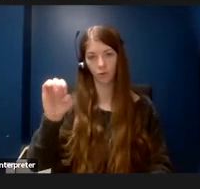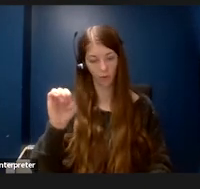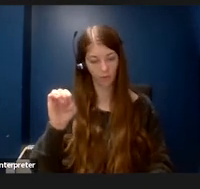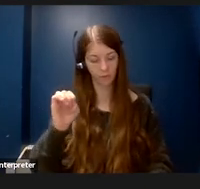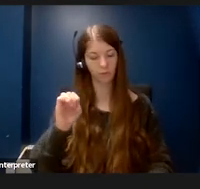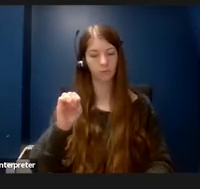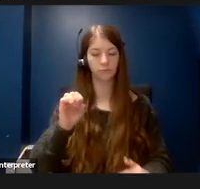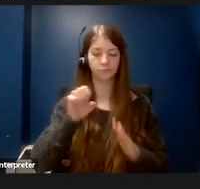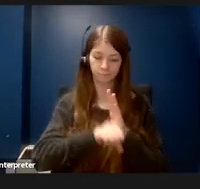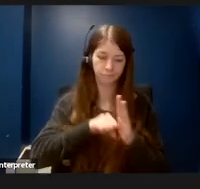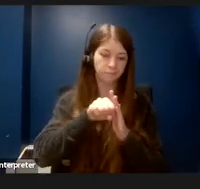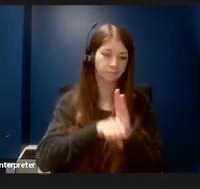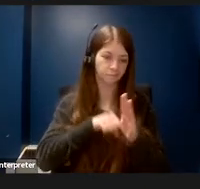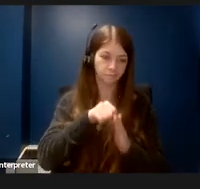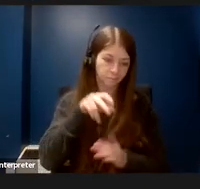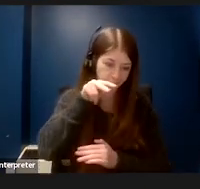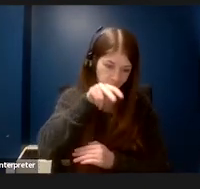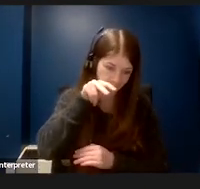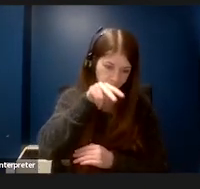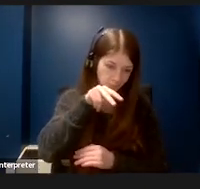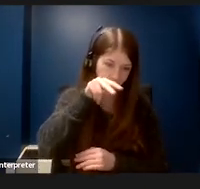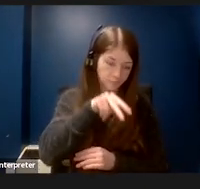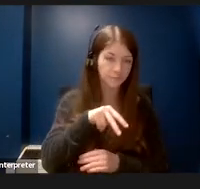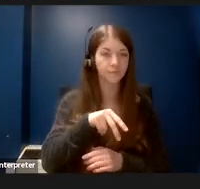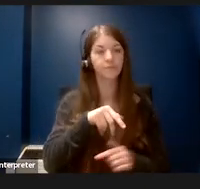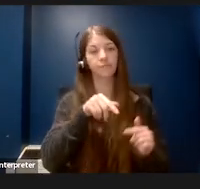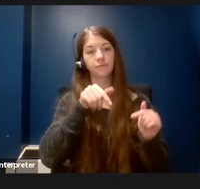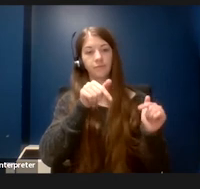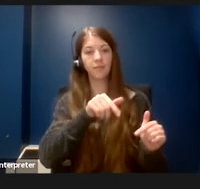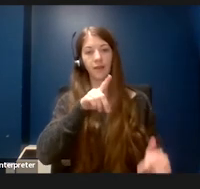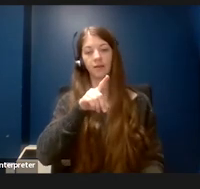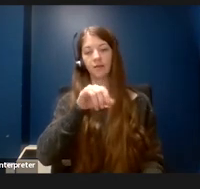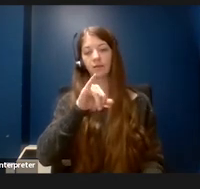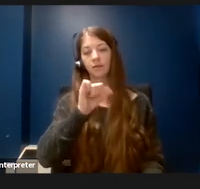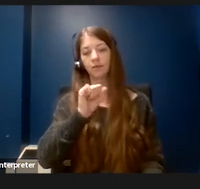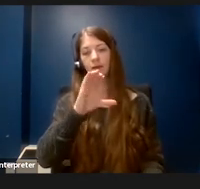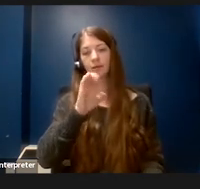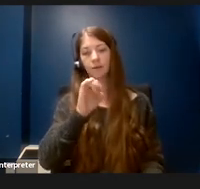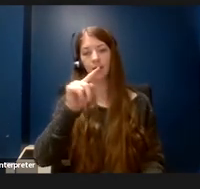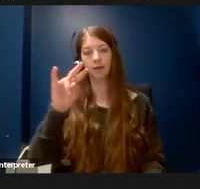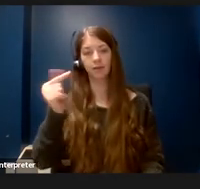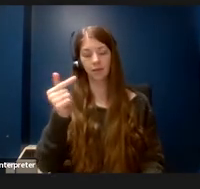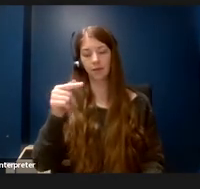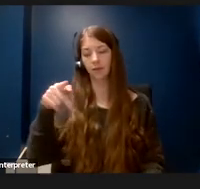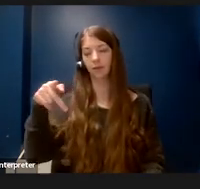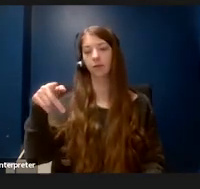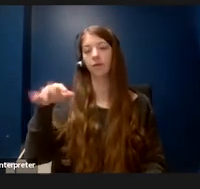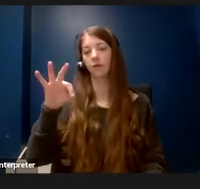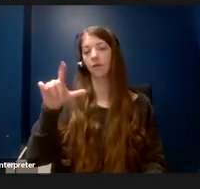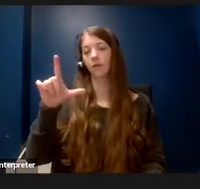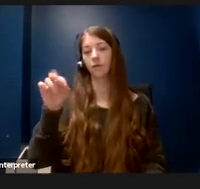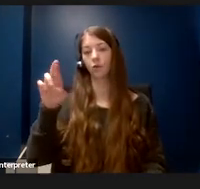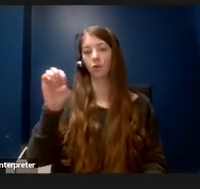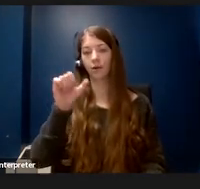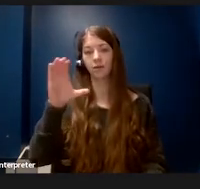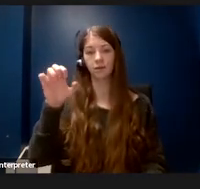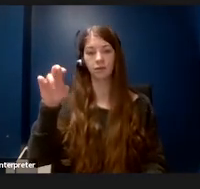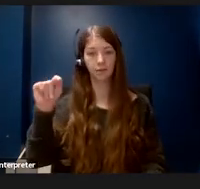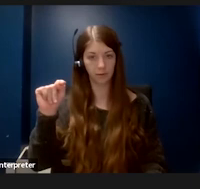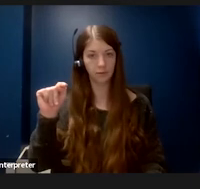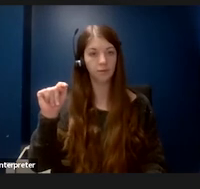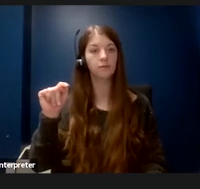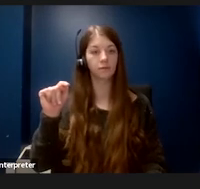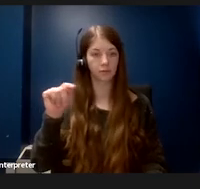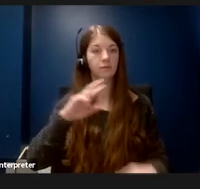This is a dissecting fluorescent microscope. I'm sitting at a height adjustable chair and